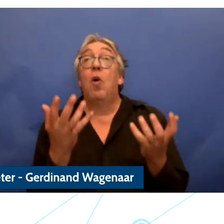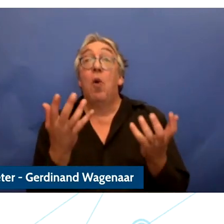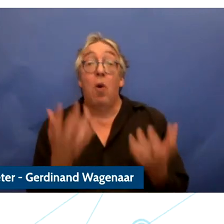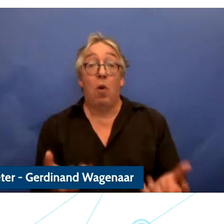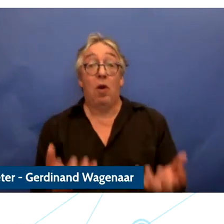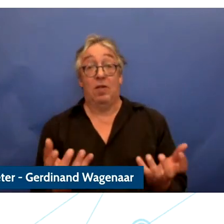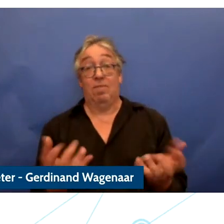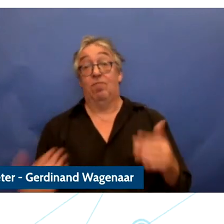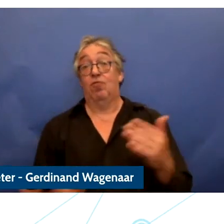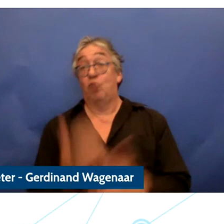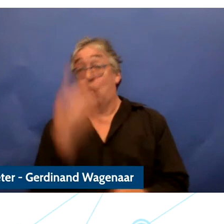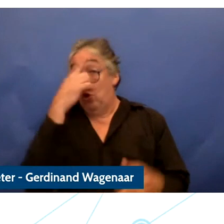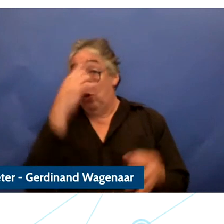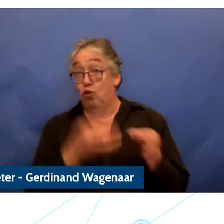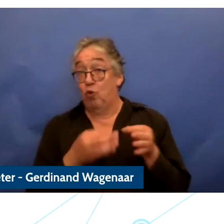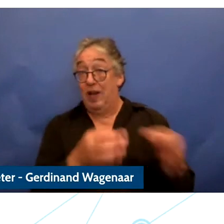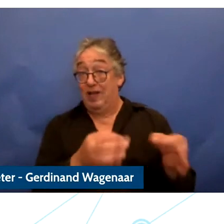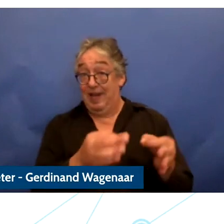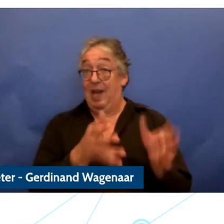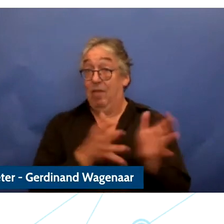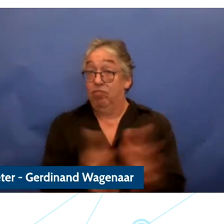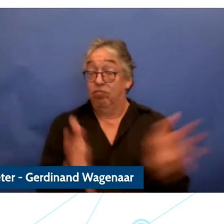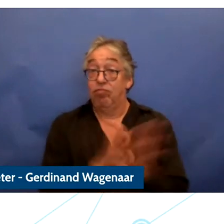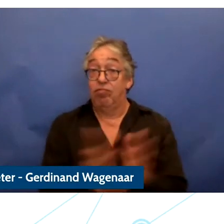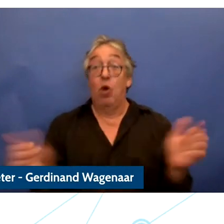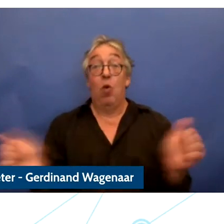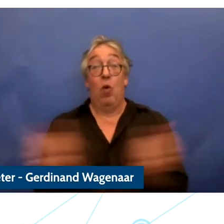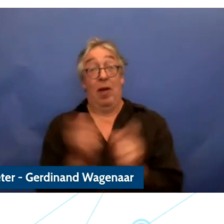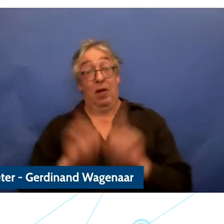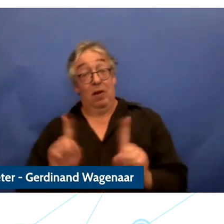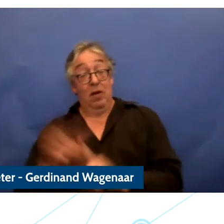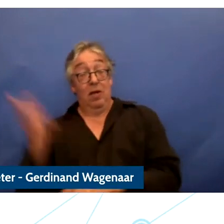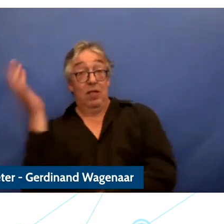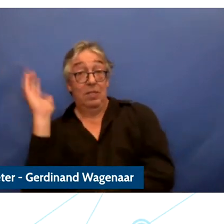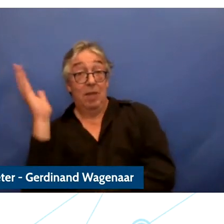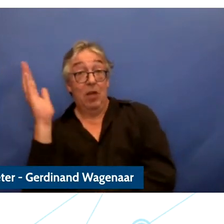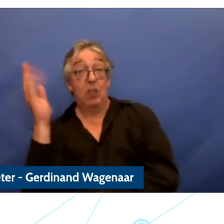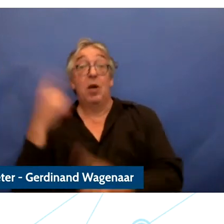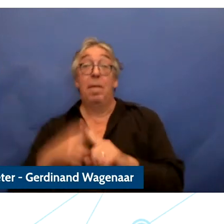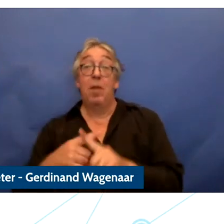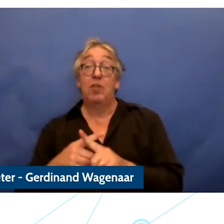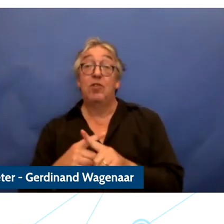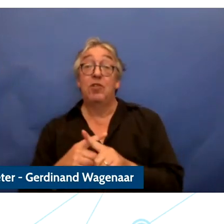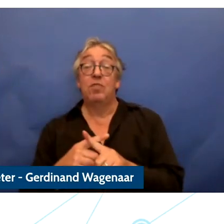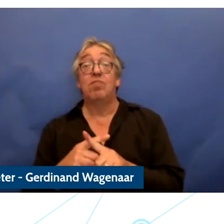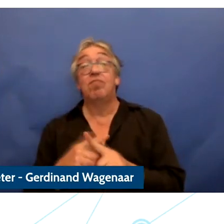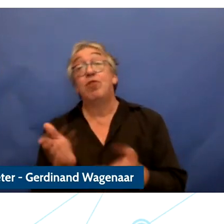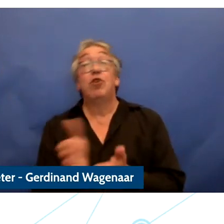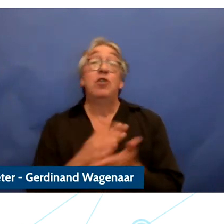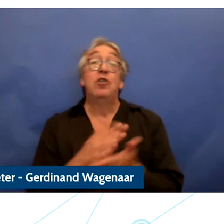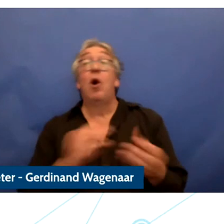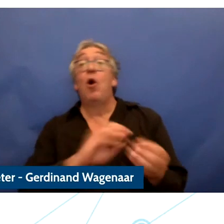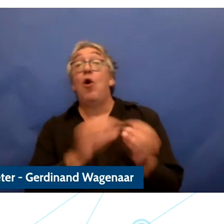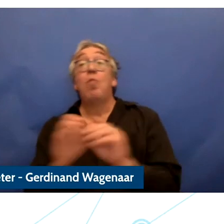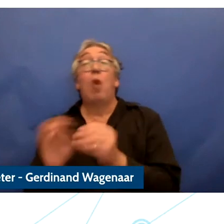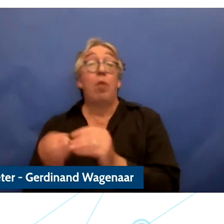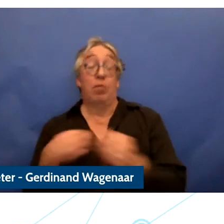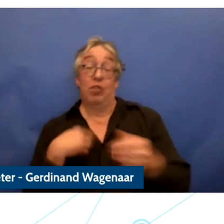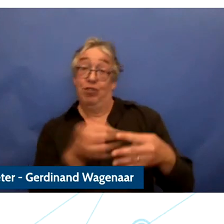reality astrategy with a range of speakers who look to the future and address the challenges highlighted 50 children and young people and so just a